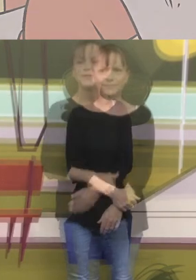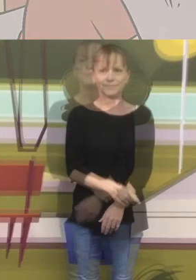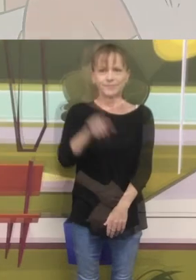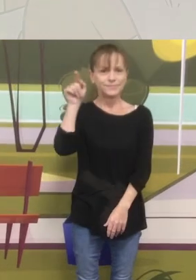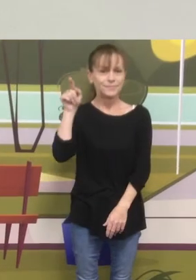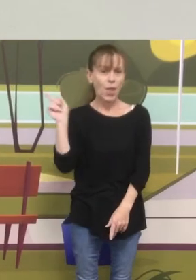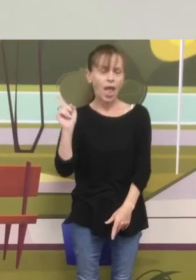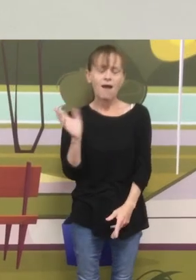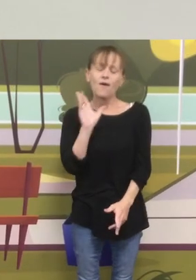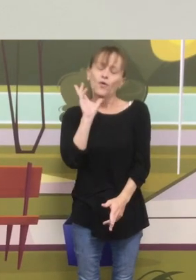Koalas,